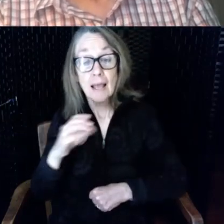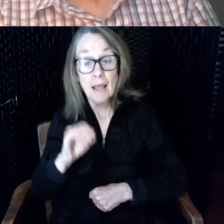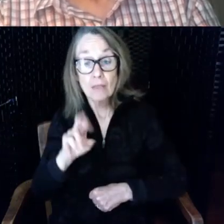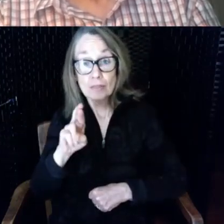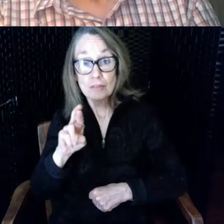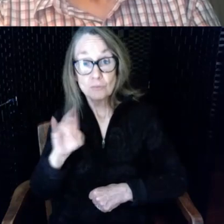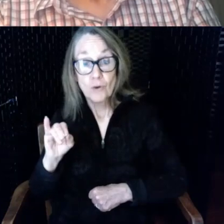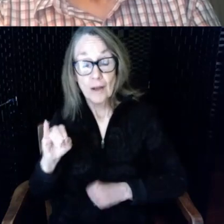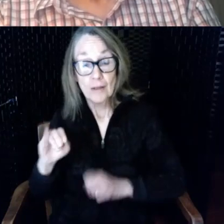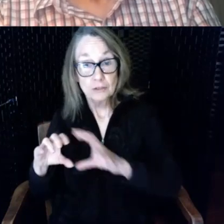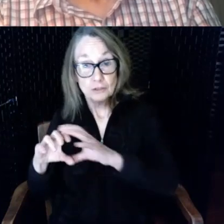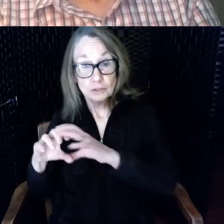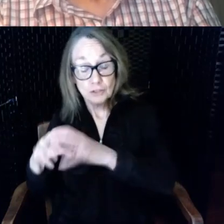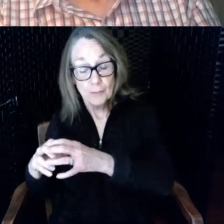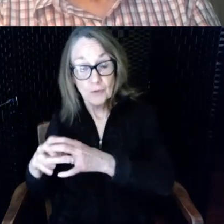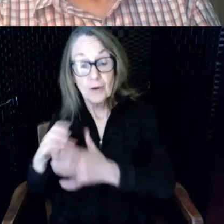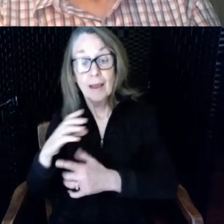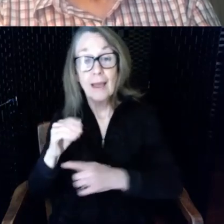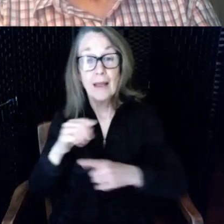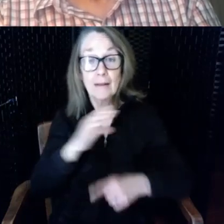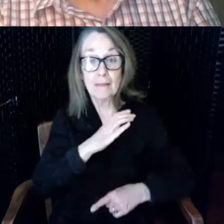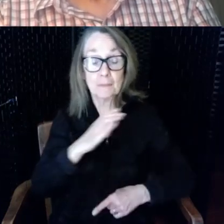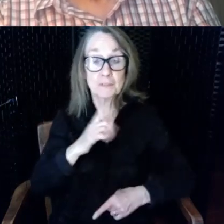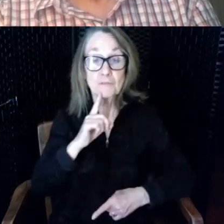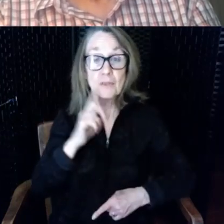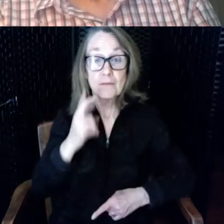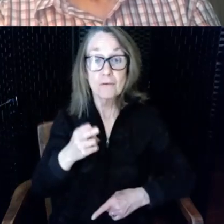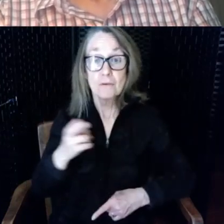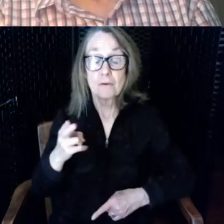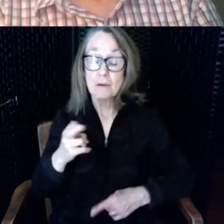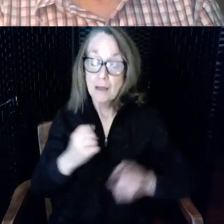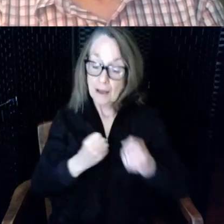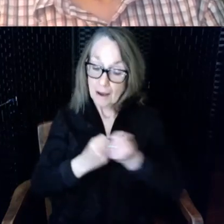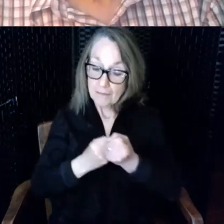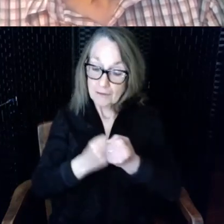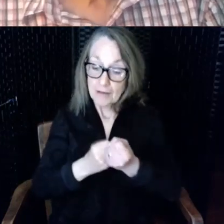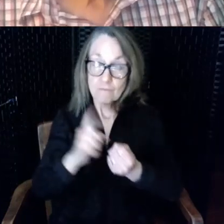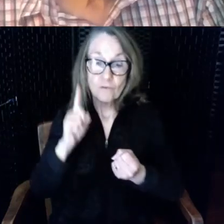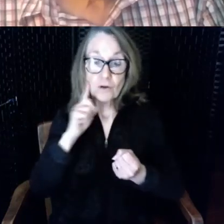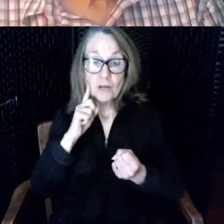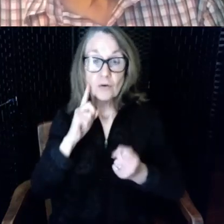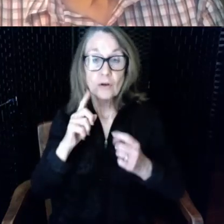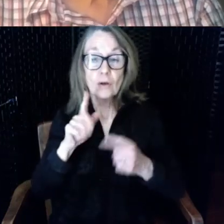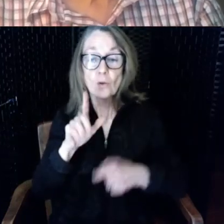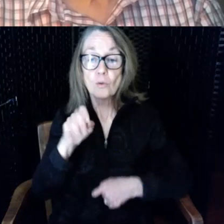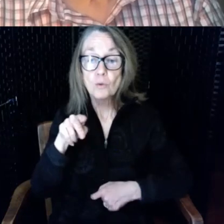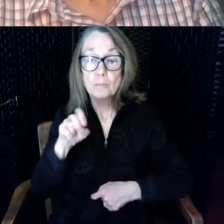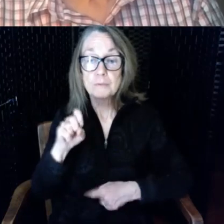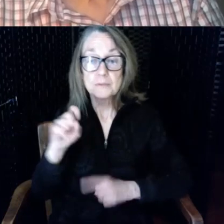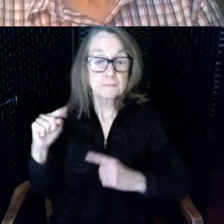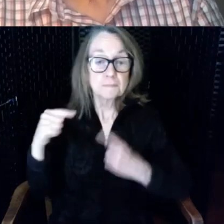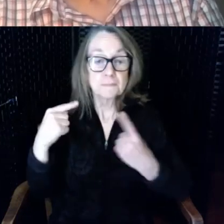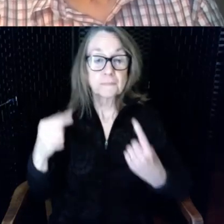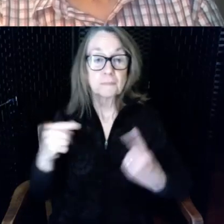advocating for hearing loop since 2013 team along the way we've helped many